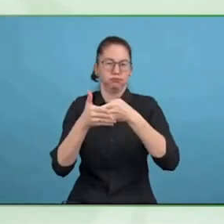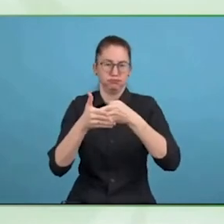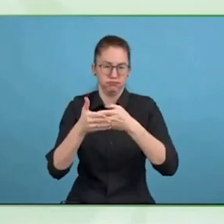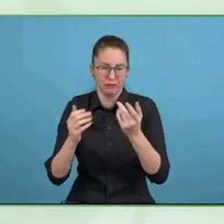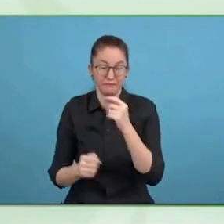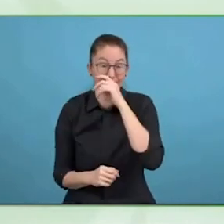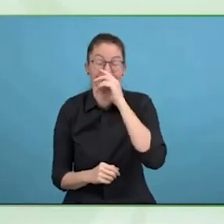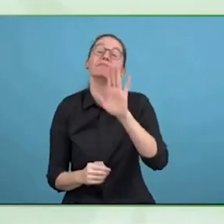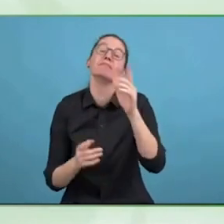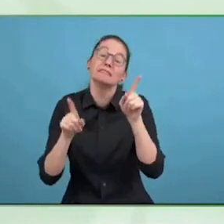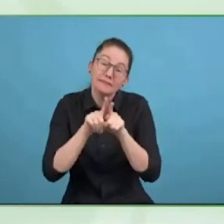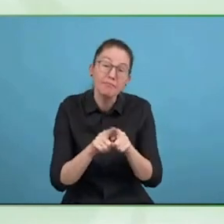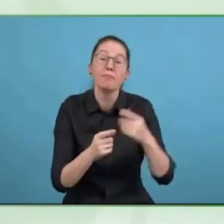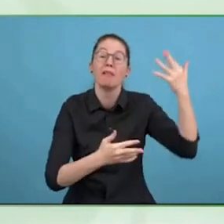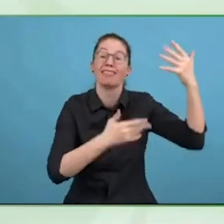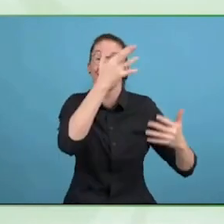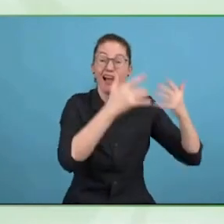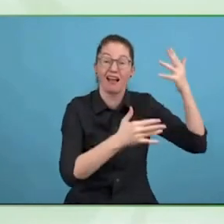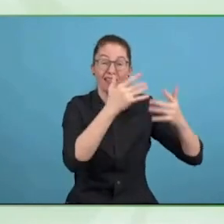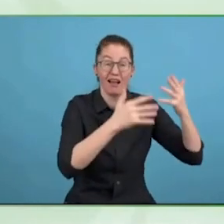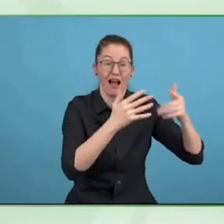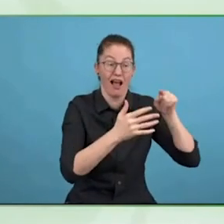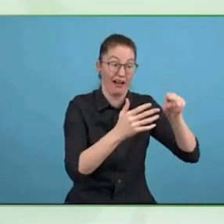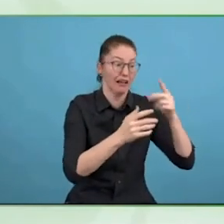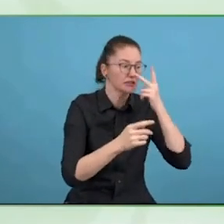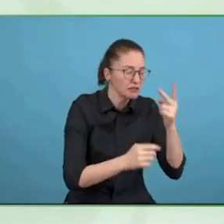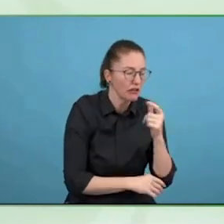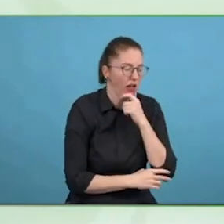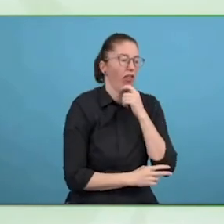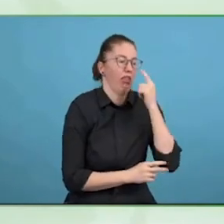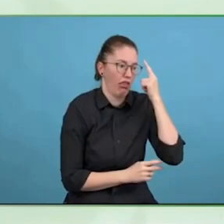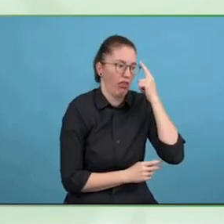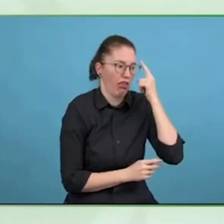I want to thank mind is to wish guests for shedding light on a very